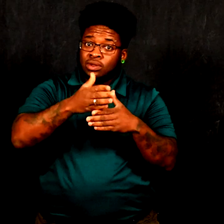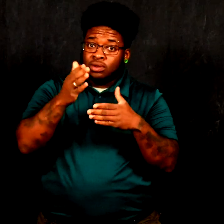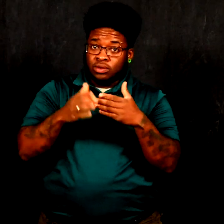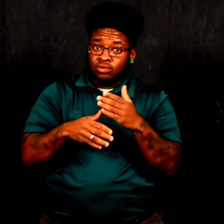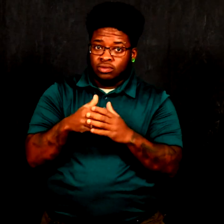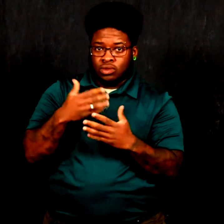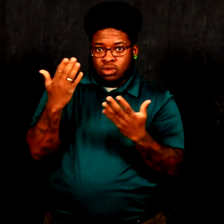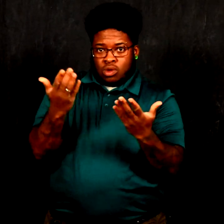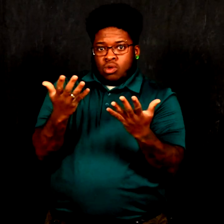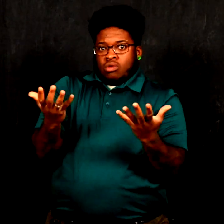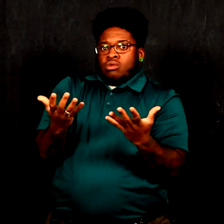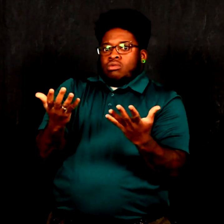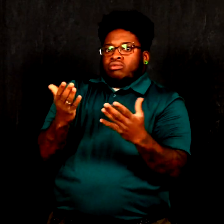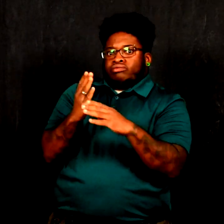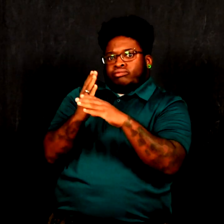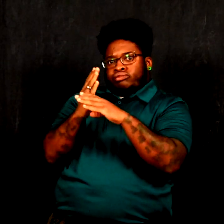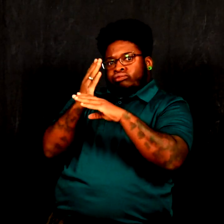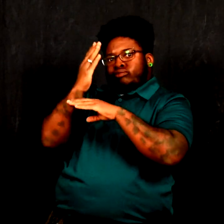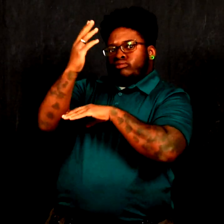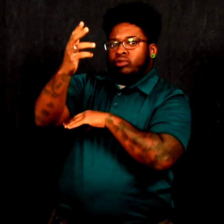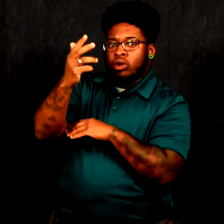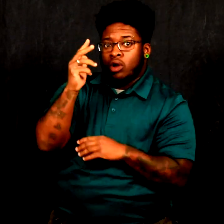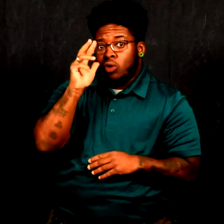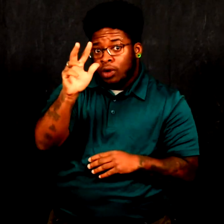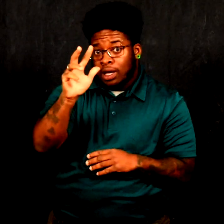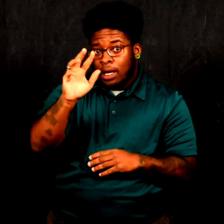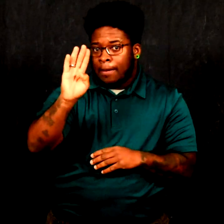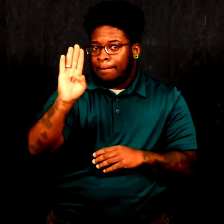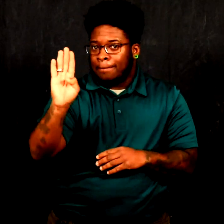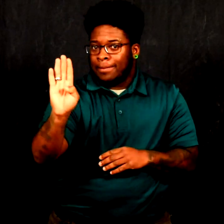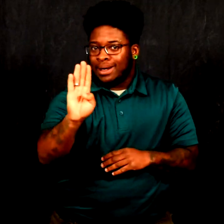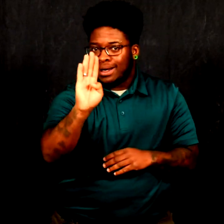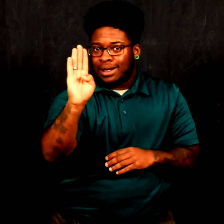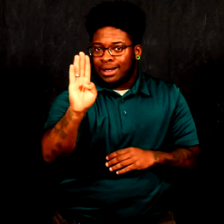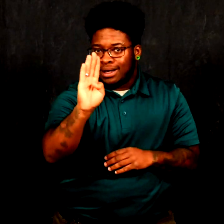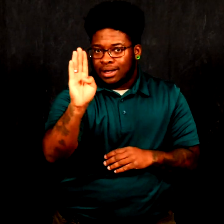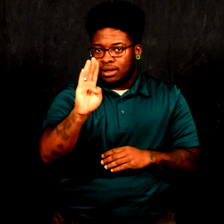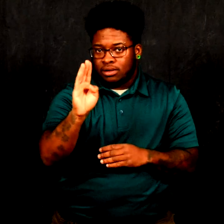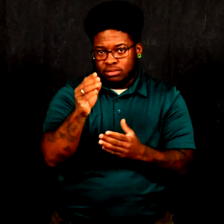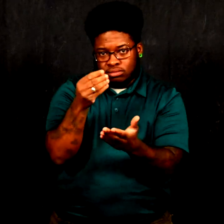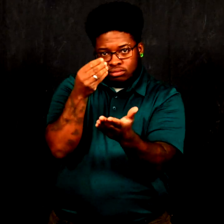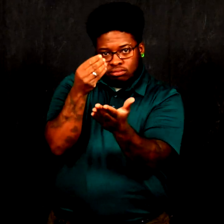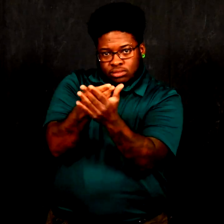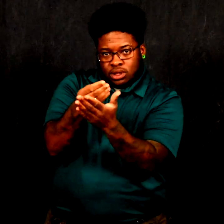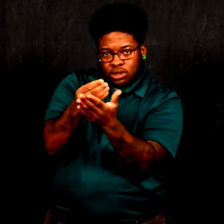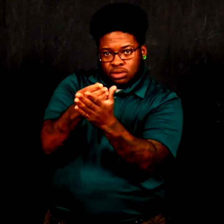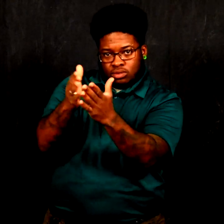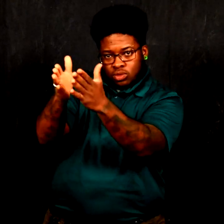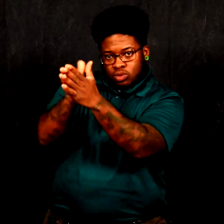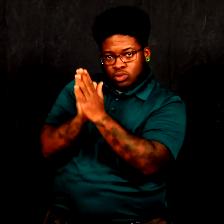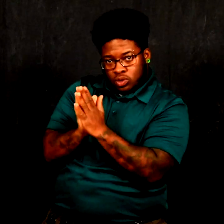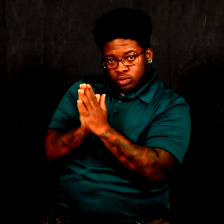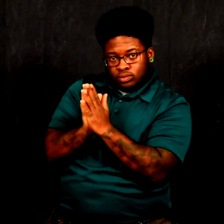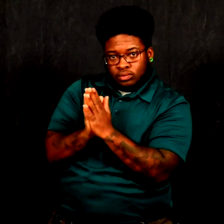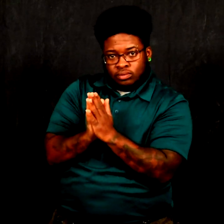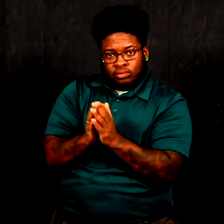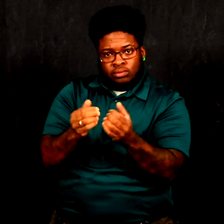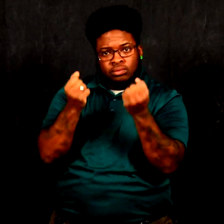In the end, there were over $3 billion in bonding requests